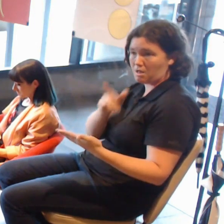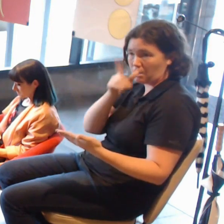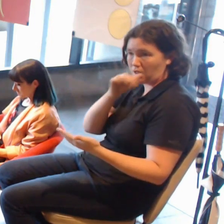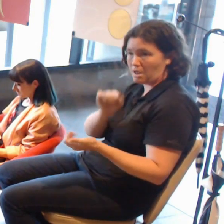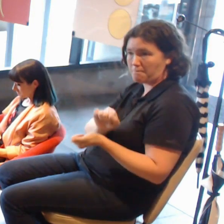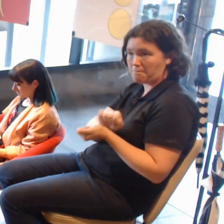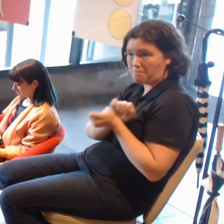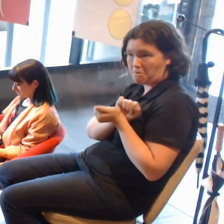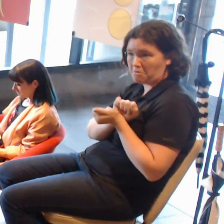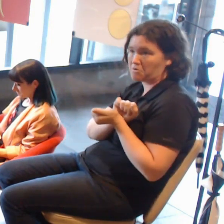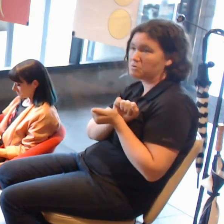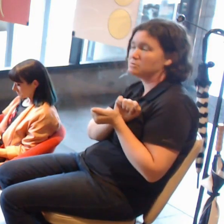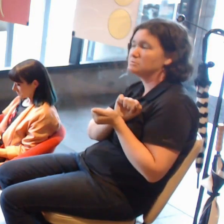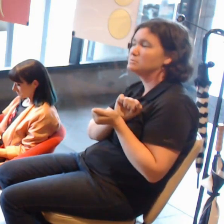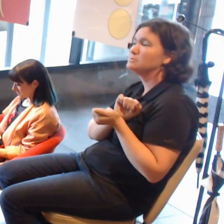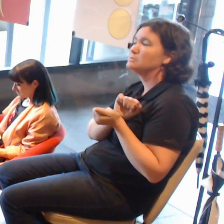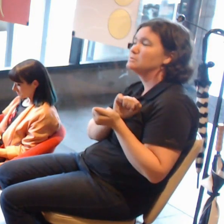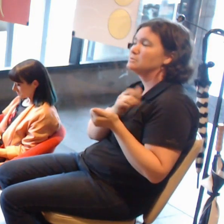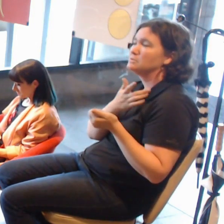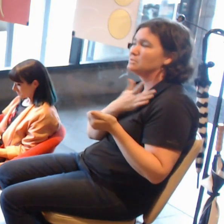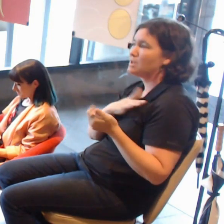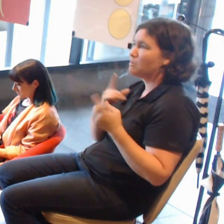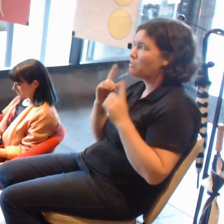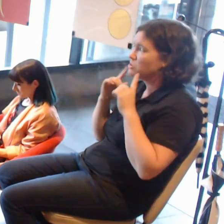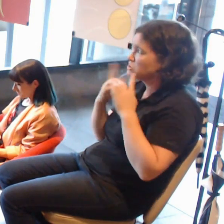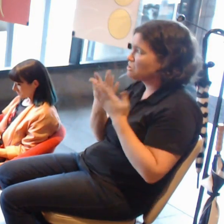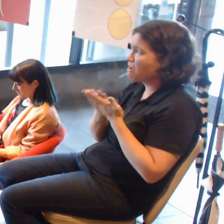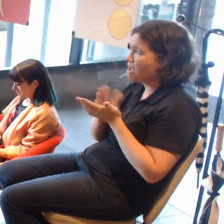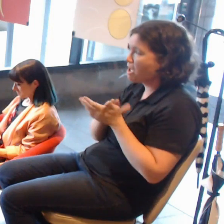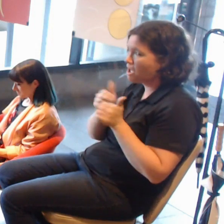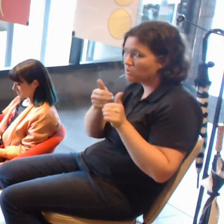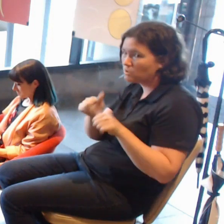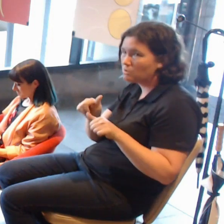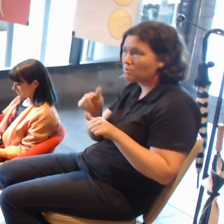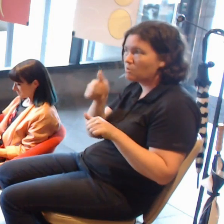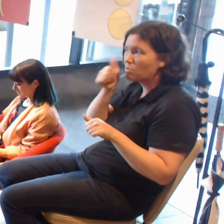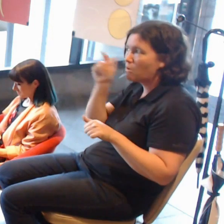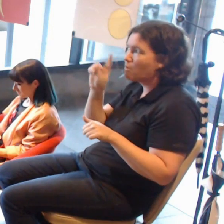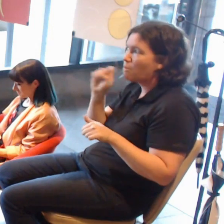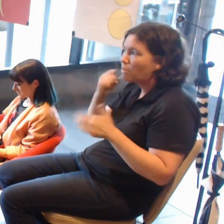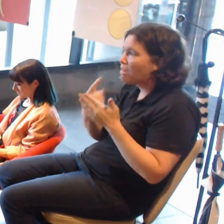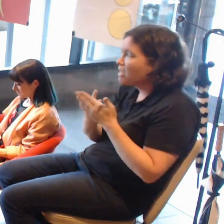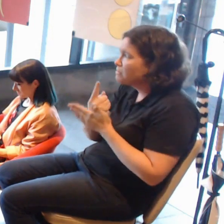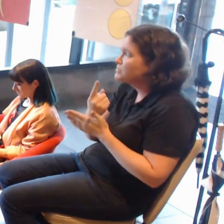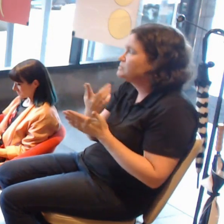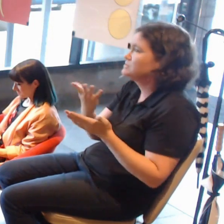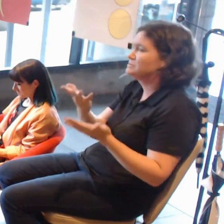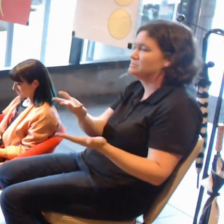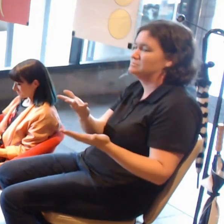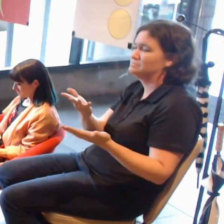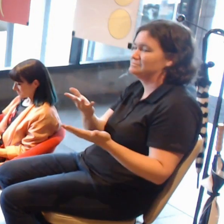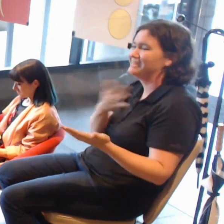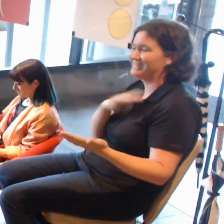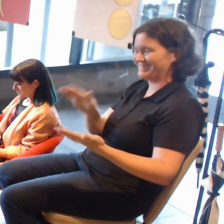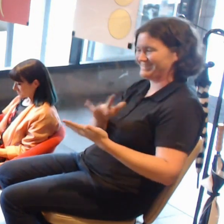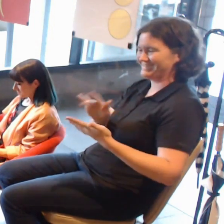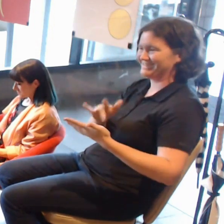they want a demo, they want to know what to expect and then they will take the iPad and use that and be happy to go off on their own.